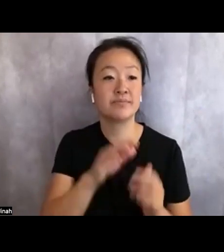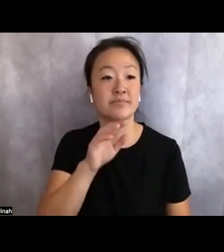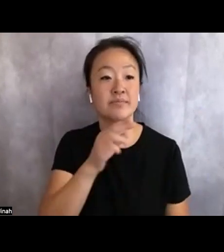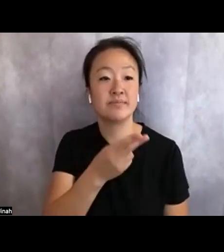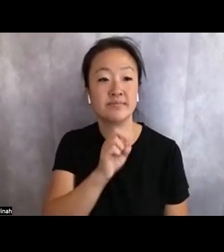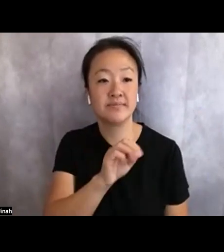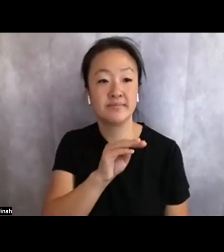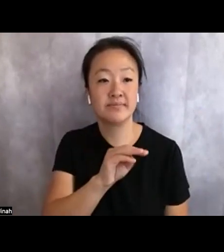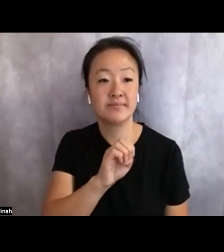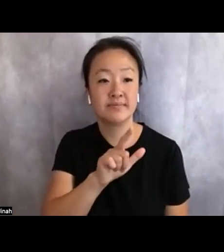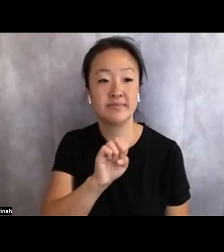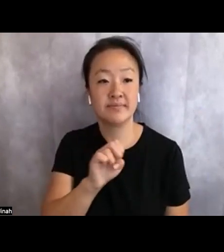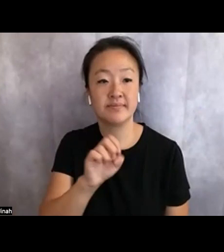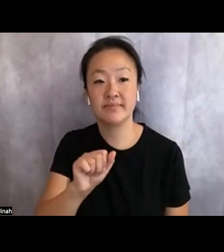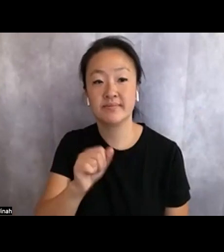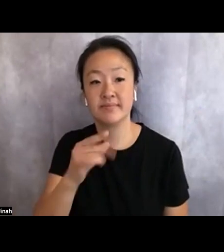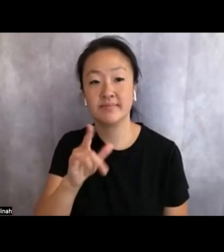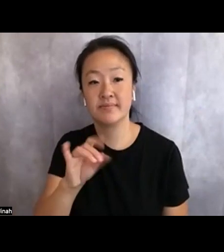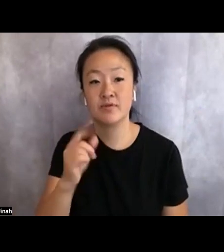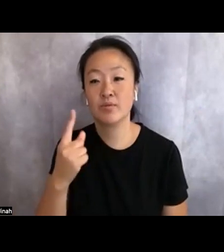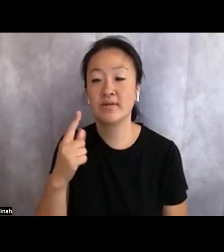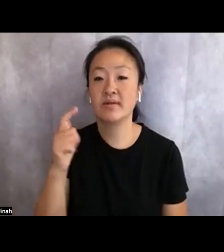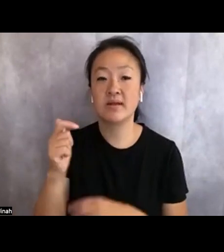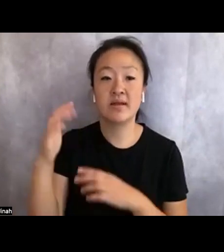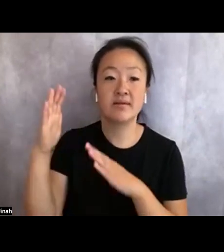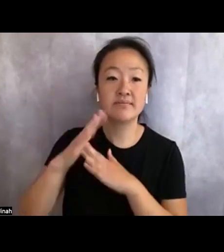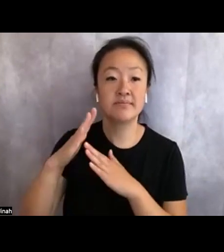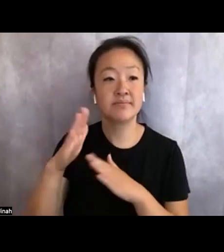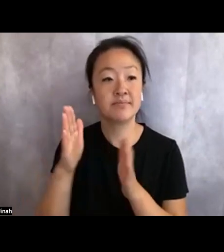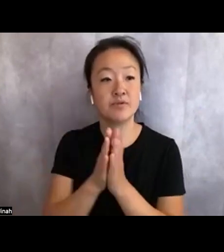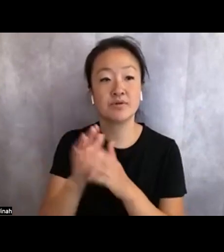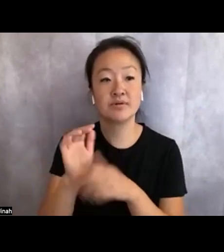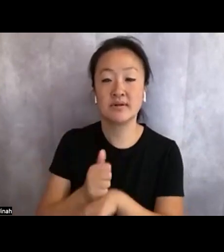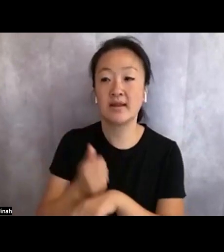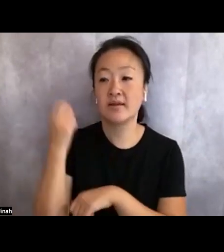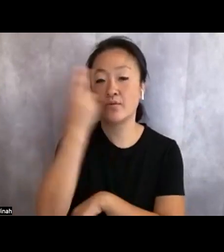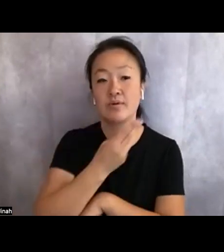“10 Best Books Set in Hawaii” by Bookriot. She has been recognized by the California